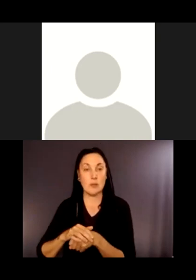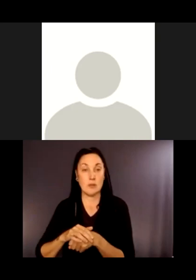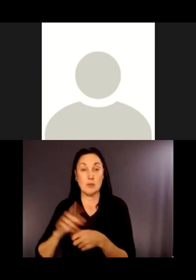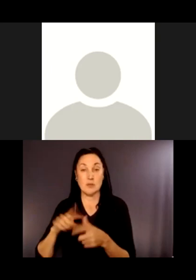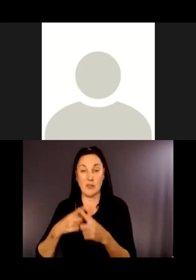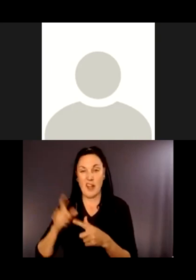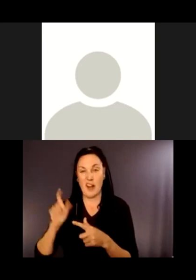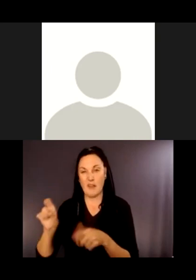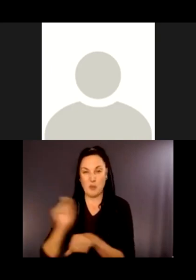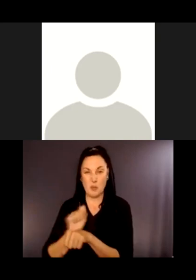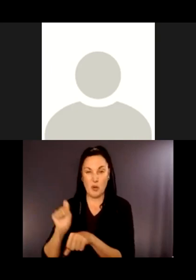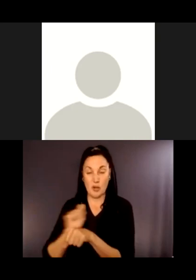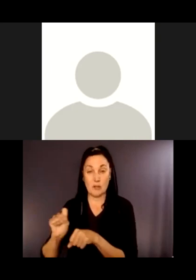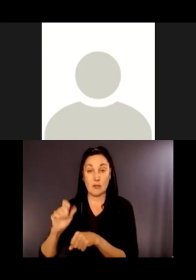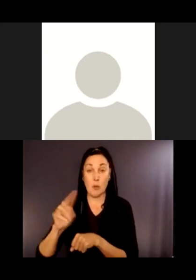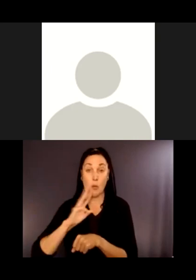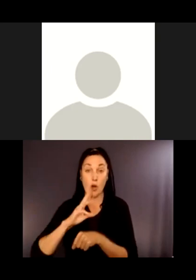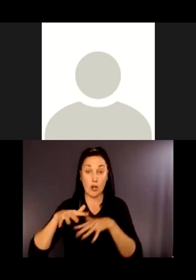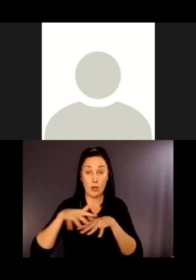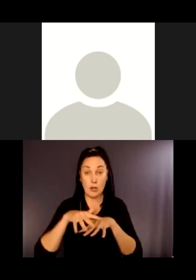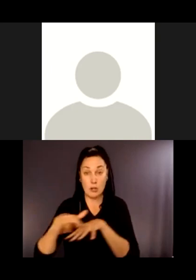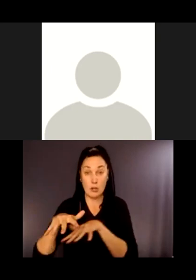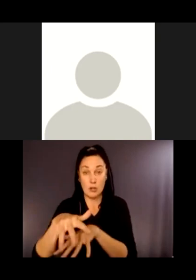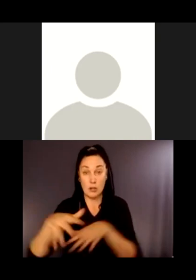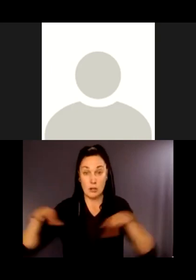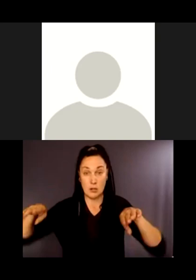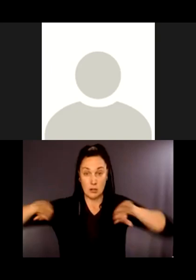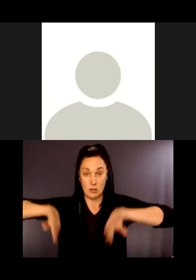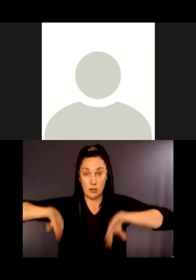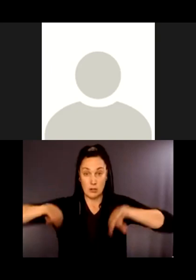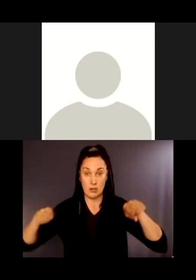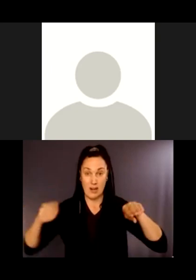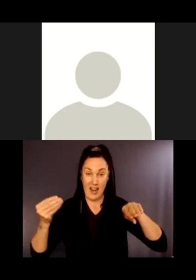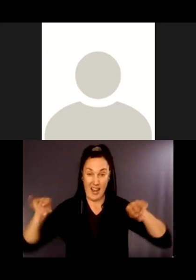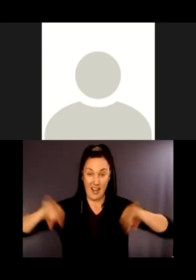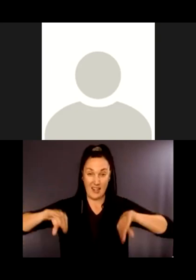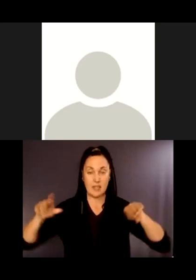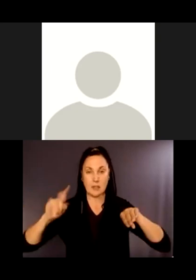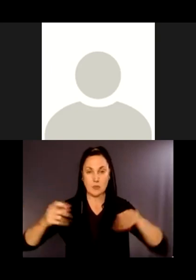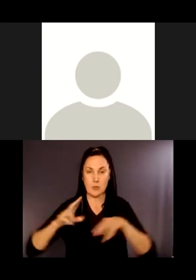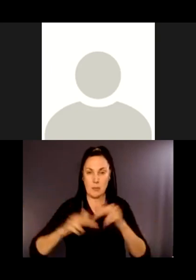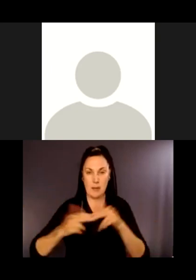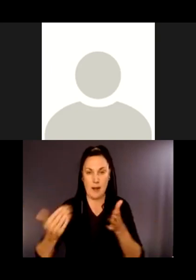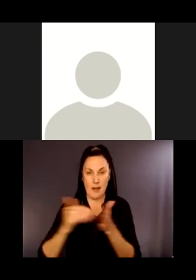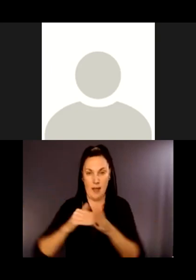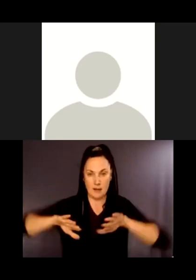and restore everything that we affect. So what is it going to look like during construction?